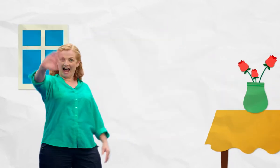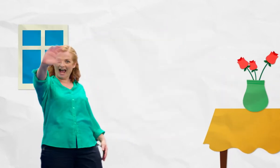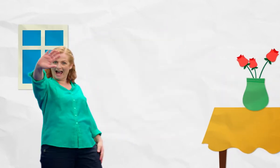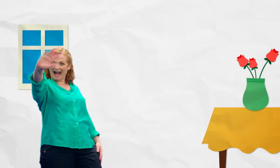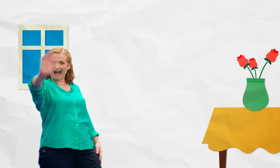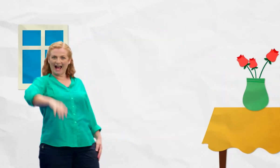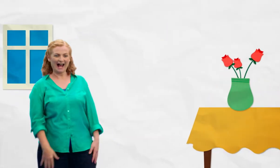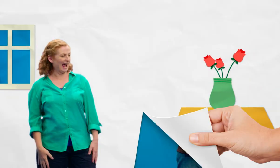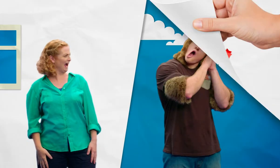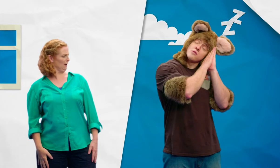Hello!